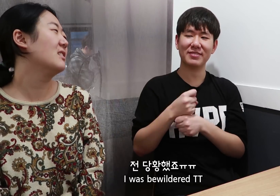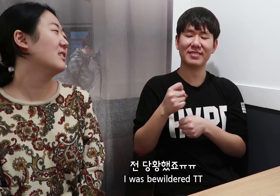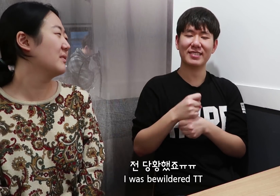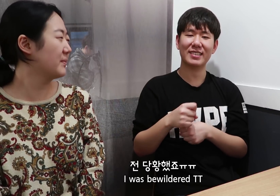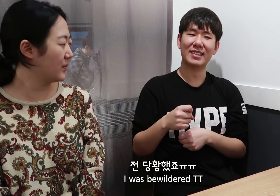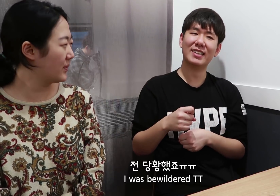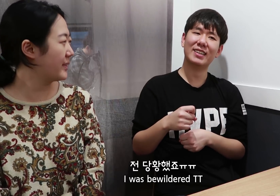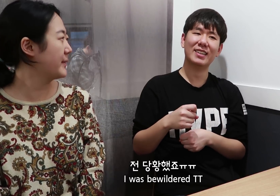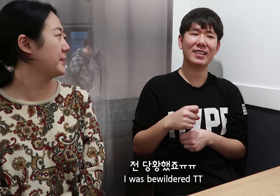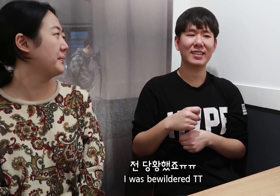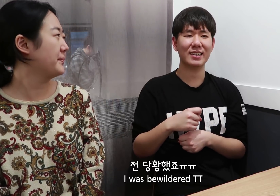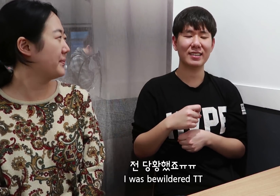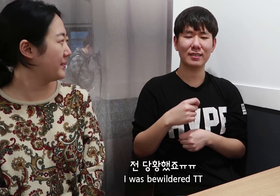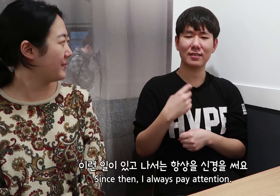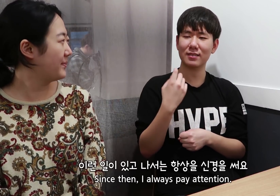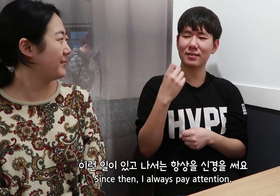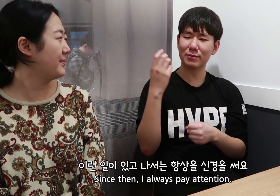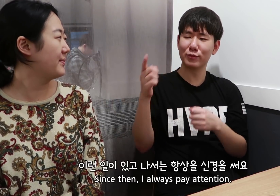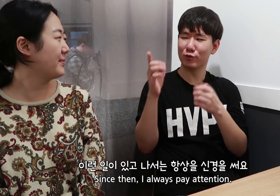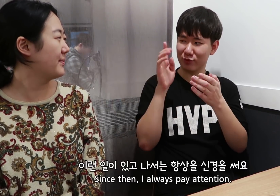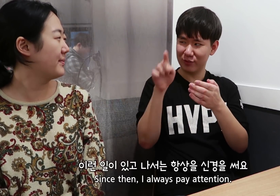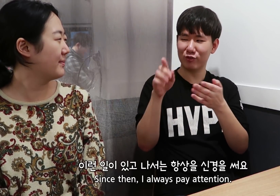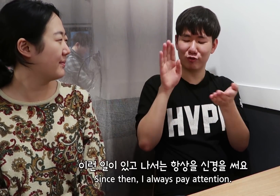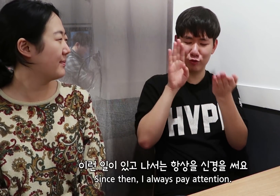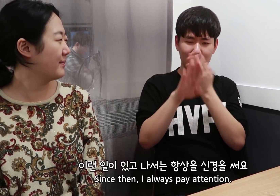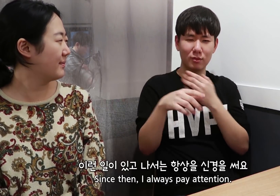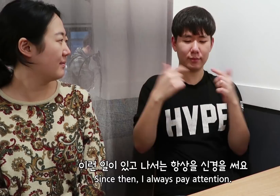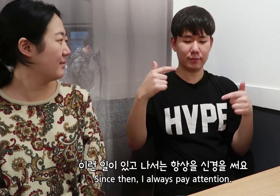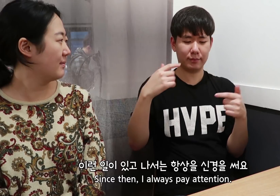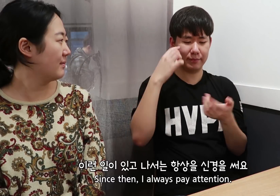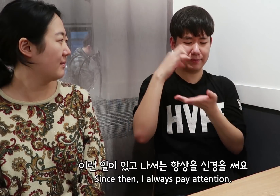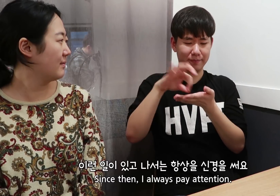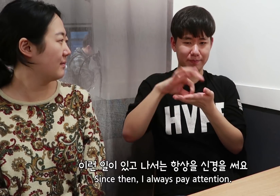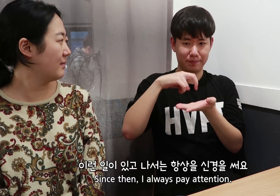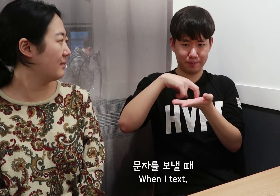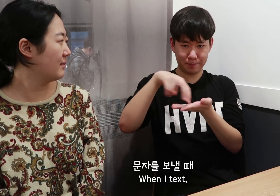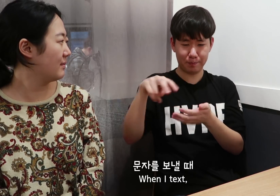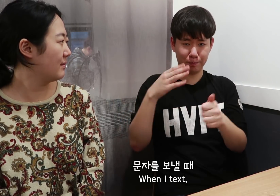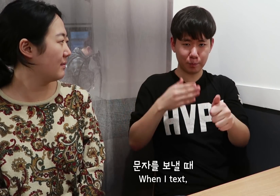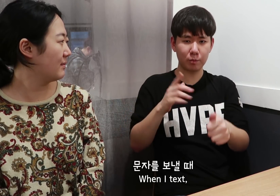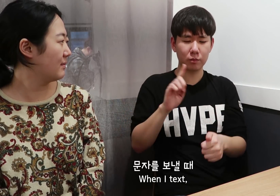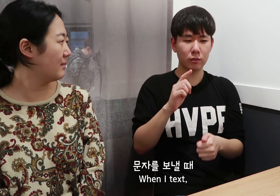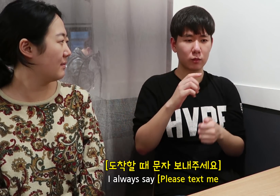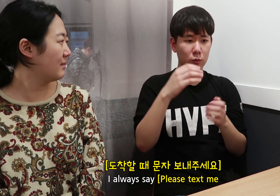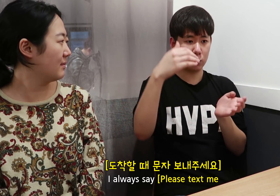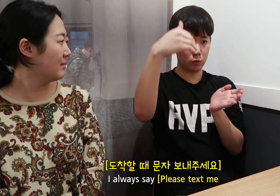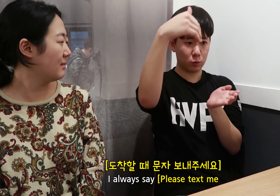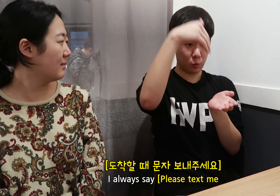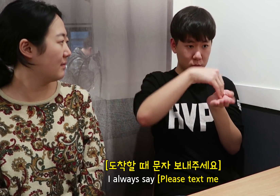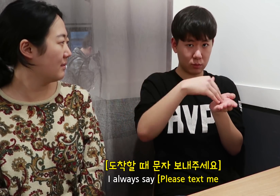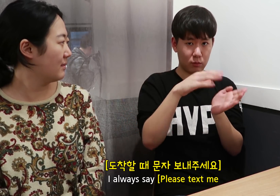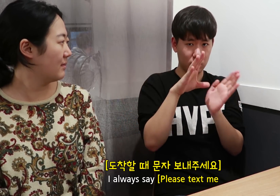I was bewildered... Since then, I always pay attention. When I text, I always say